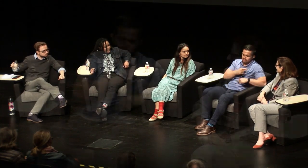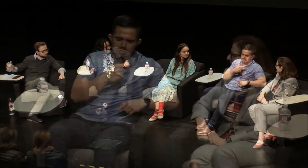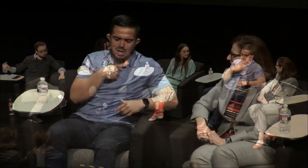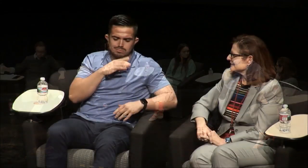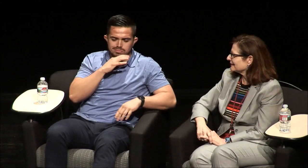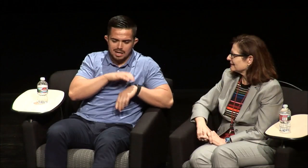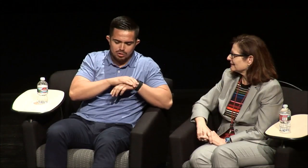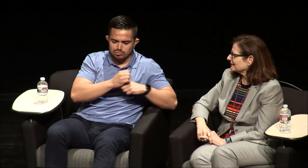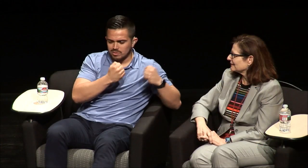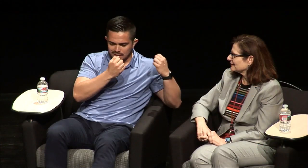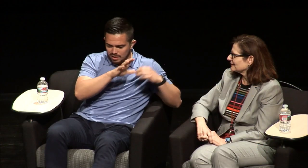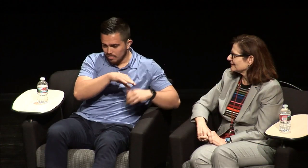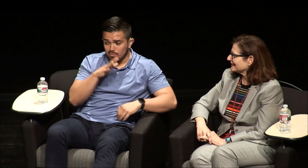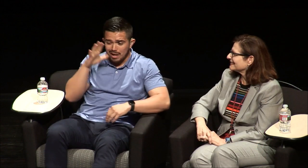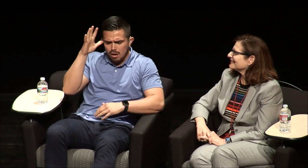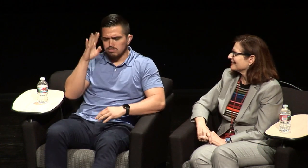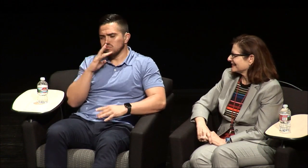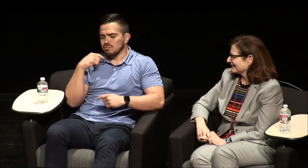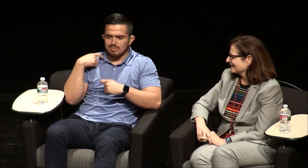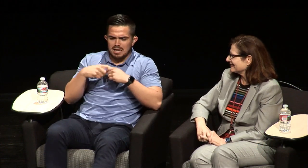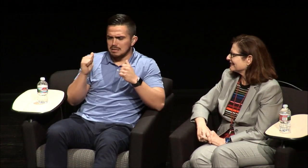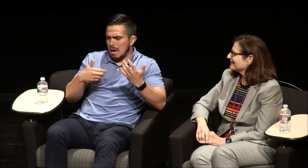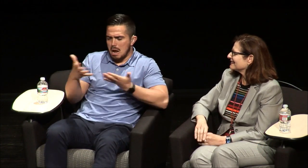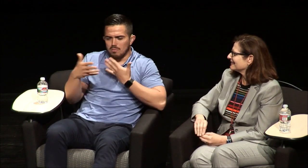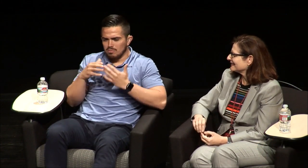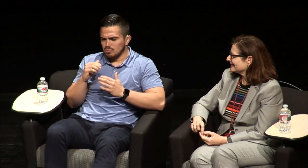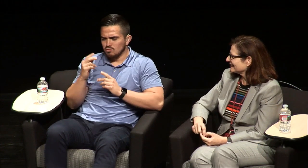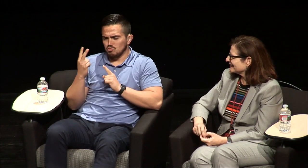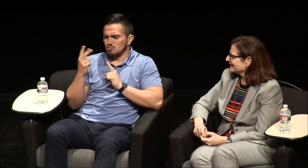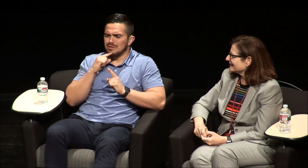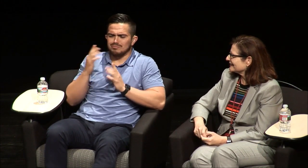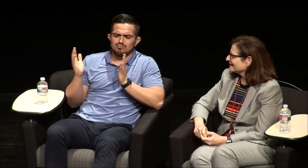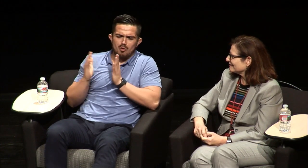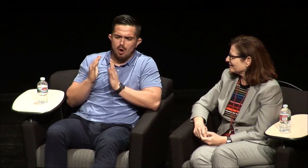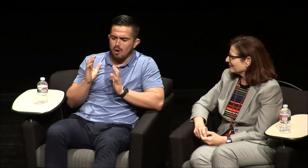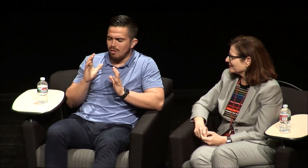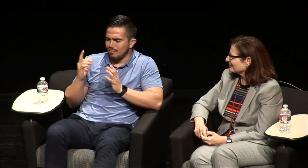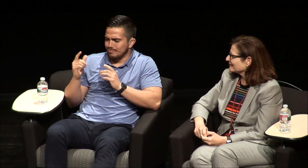know my brother and my sister we sign it or speak Spanish I mean we the deaf